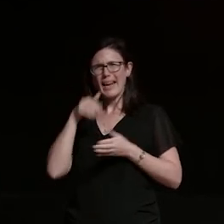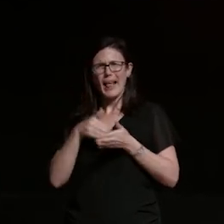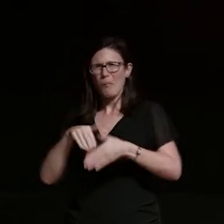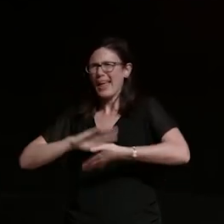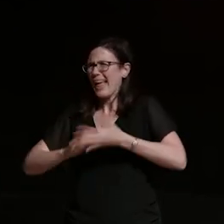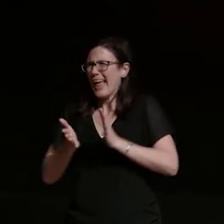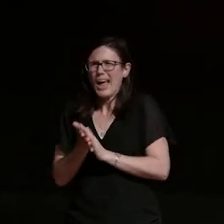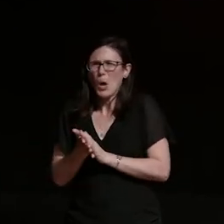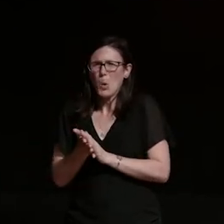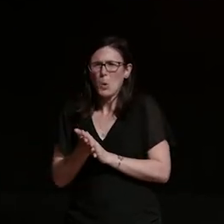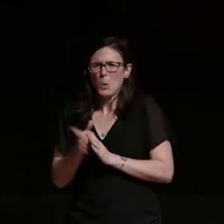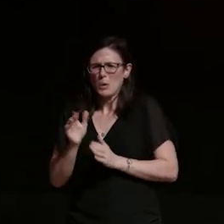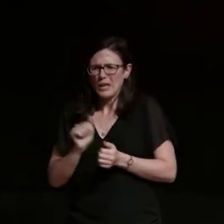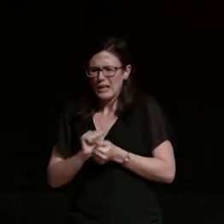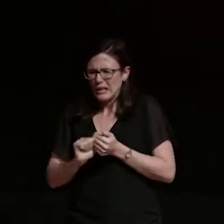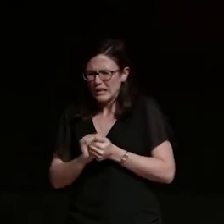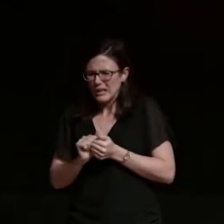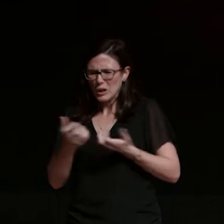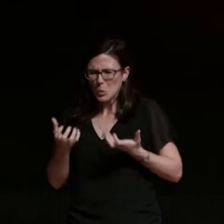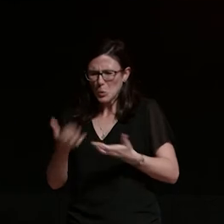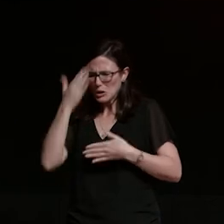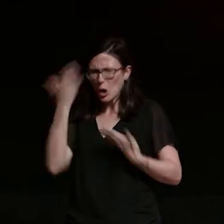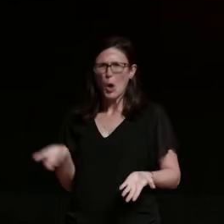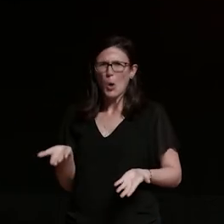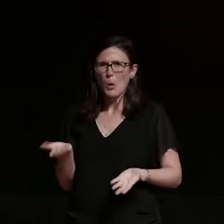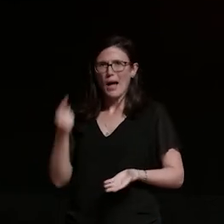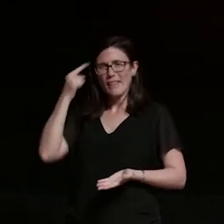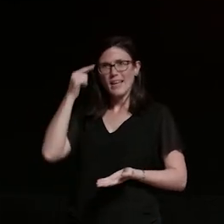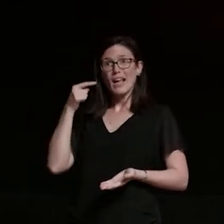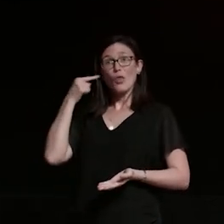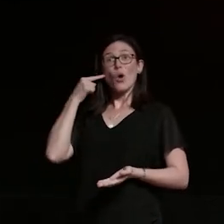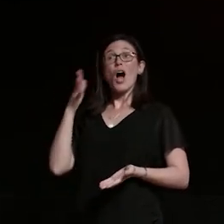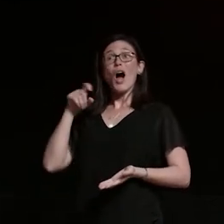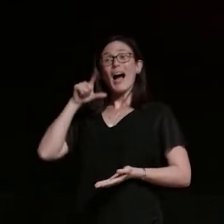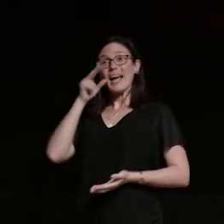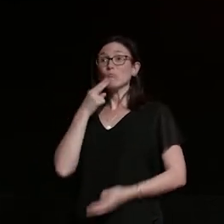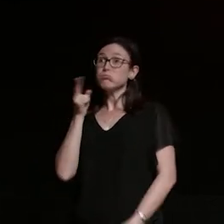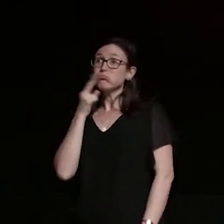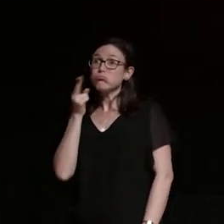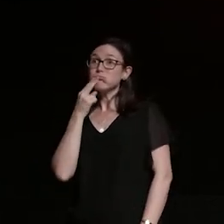maybe he was going to chain smoke my brother's leg better i don't know but bless him and she did try